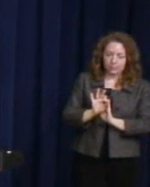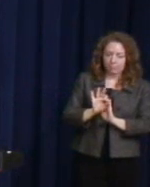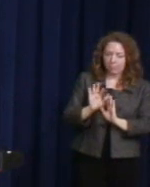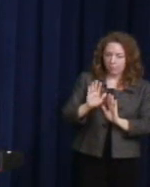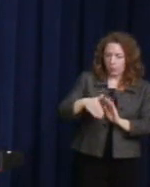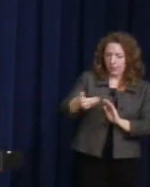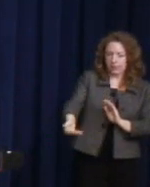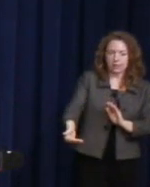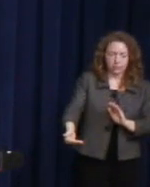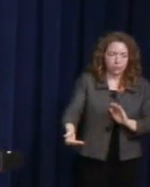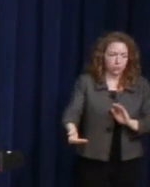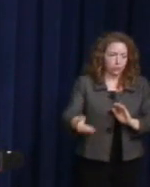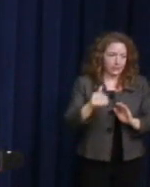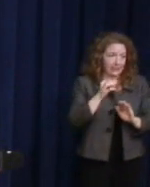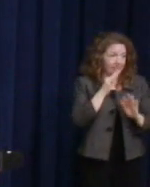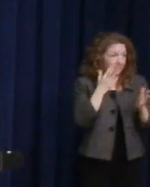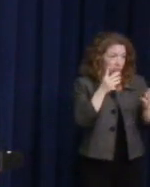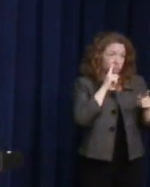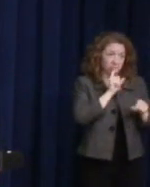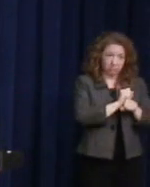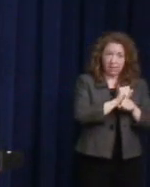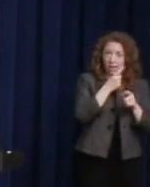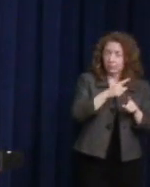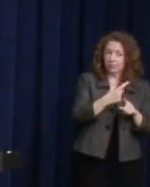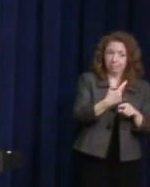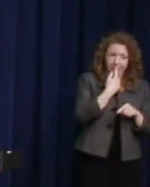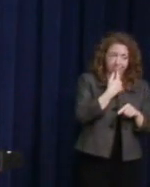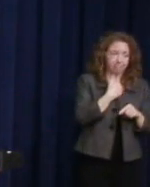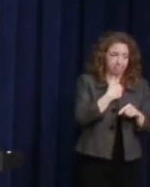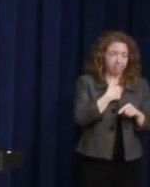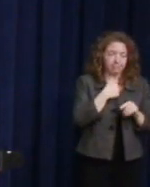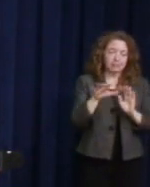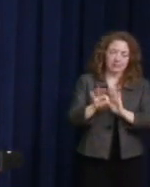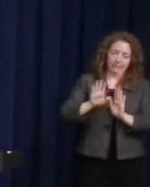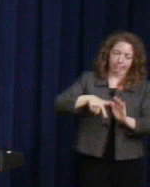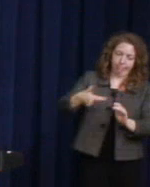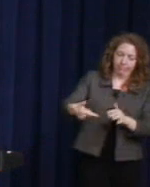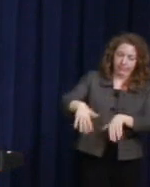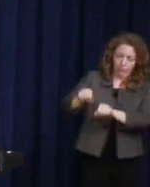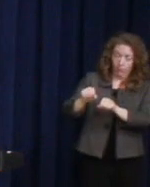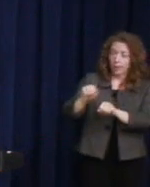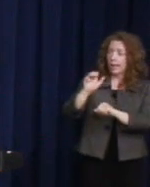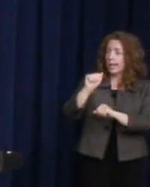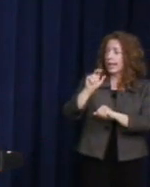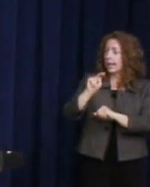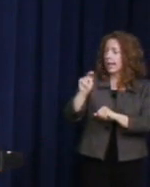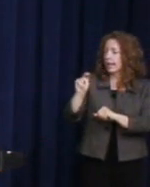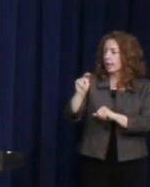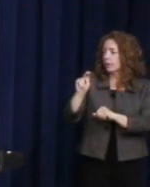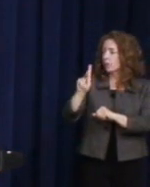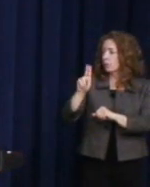be shot and killed. And the name was Anne Kronenberg.